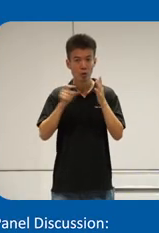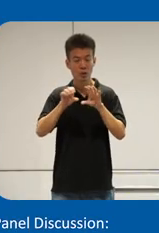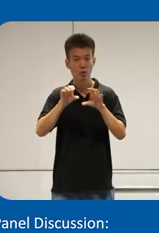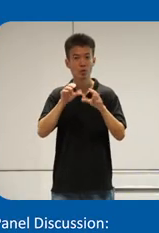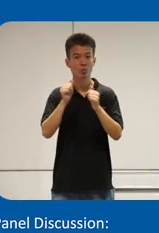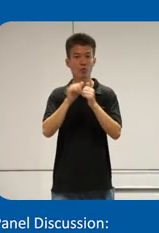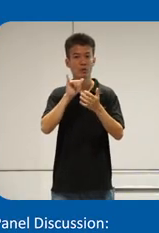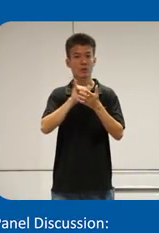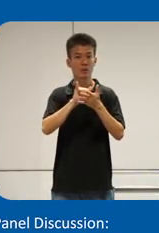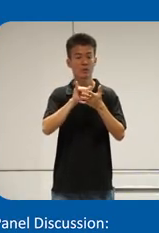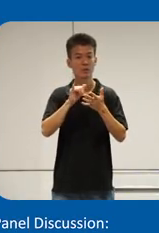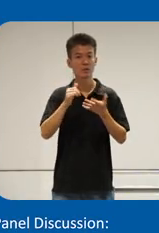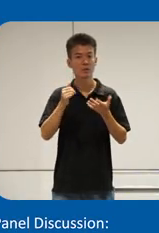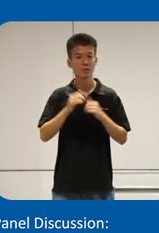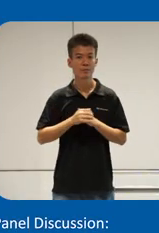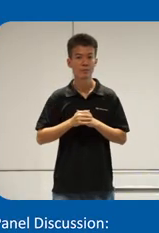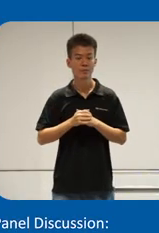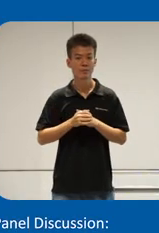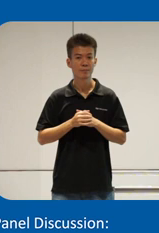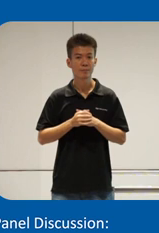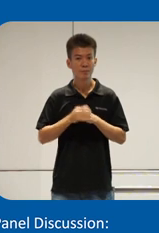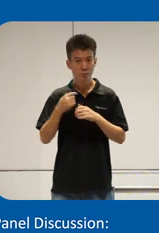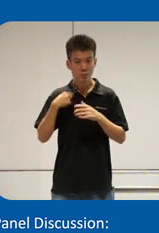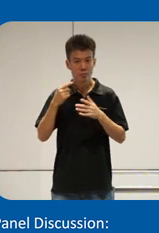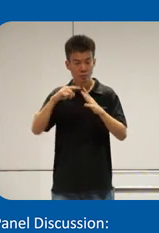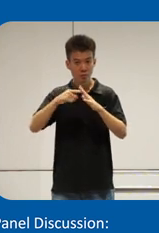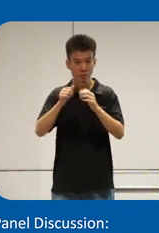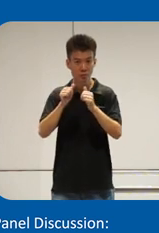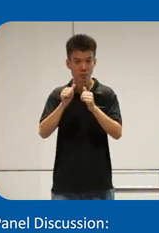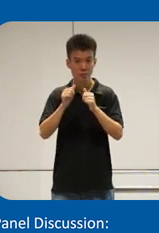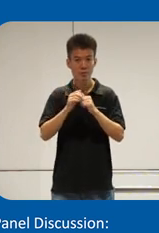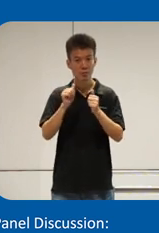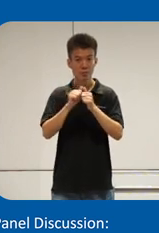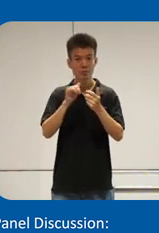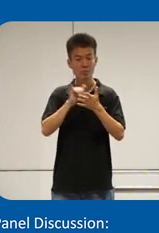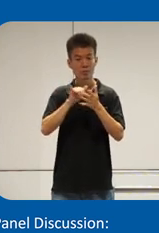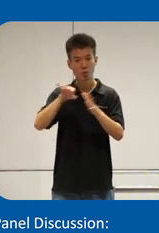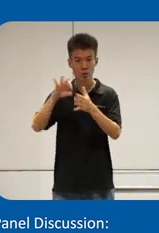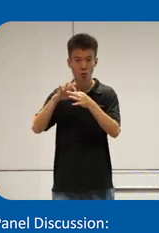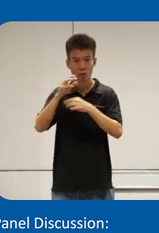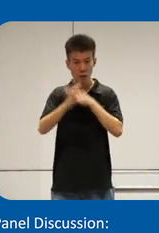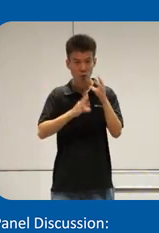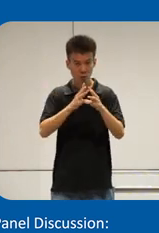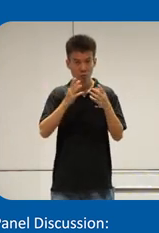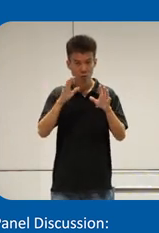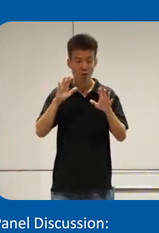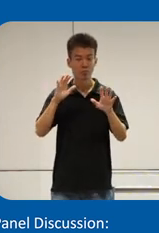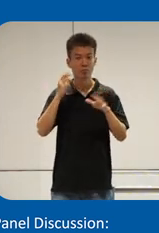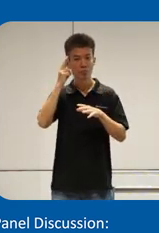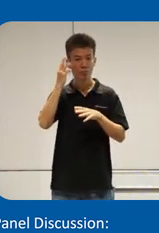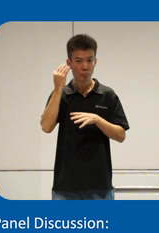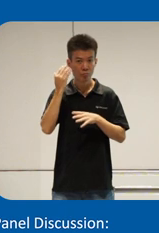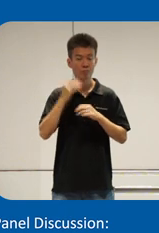these presentations so we start with in the rest of the world you will have reasons why you have to